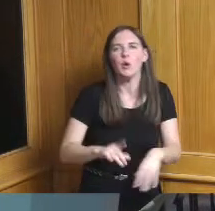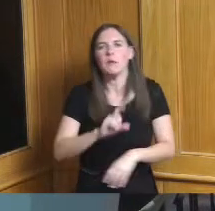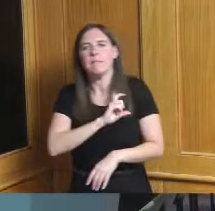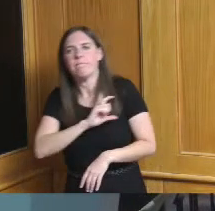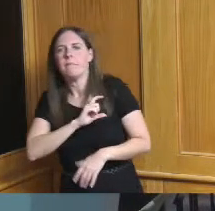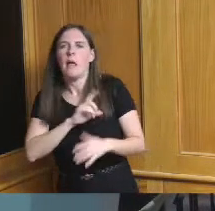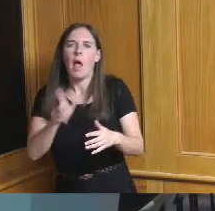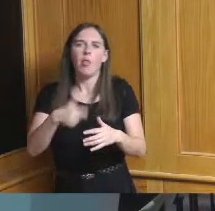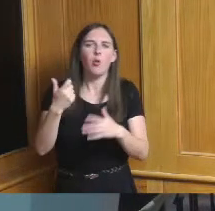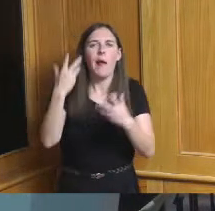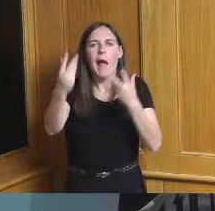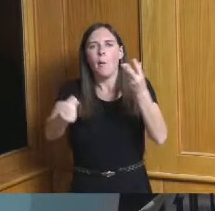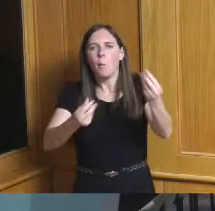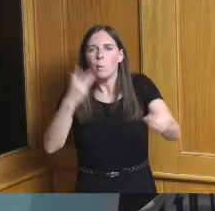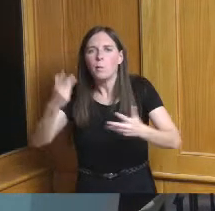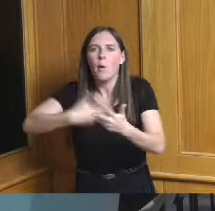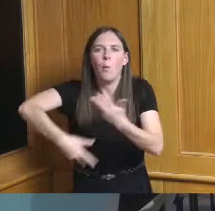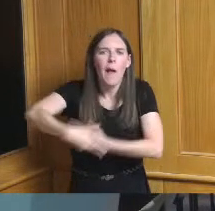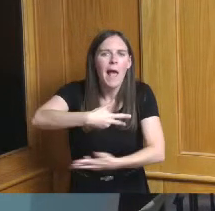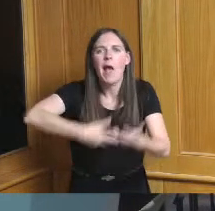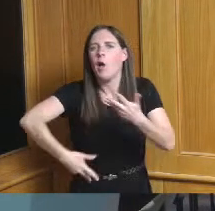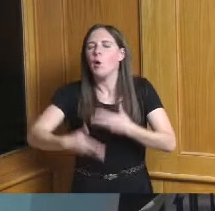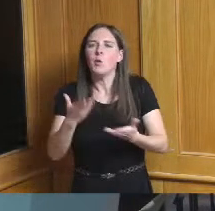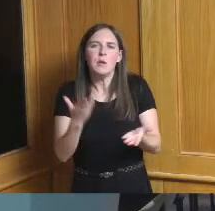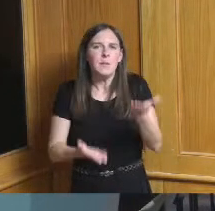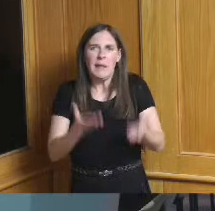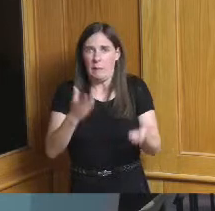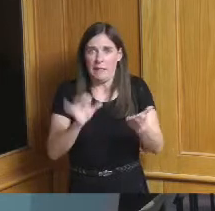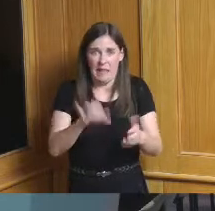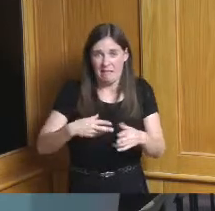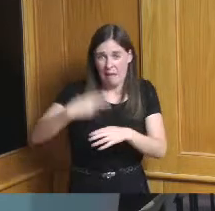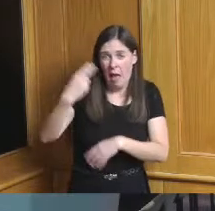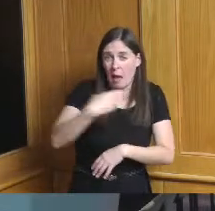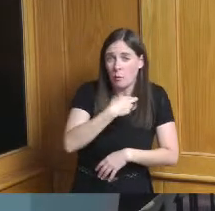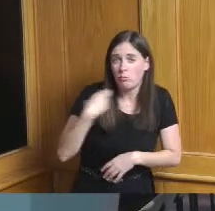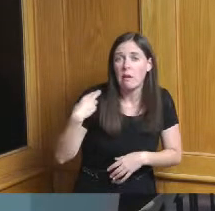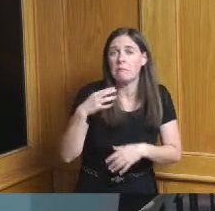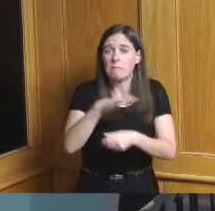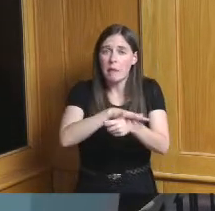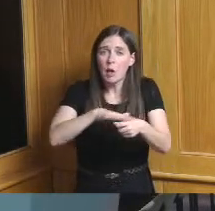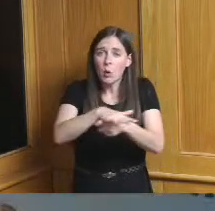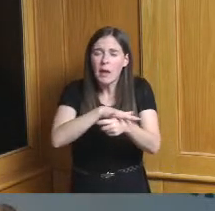who are out in the public interfacing with people etc as we look to give them some guidance on this